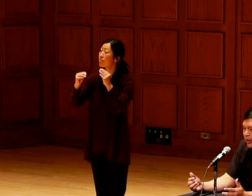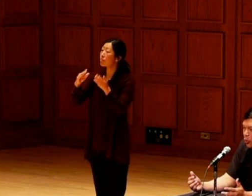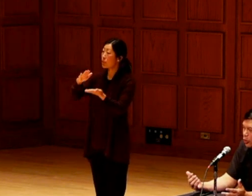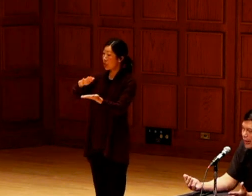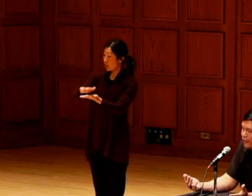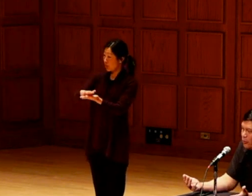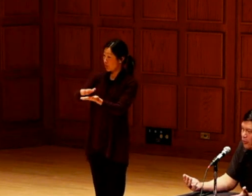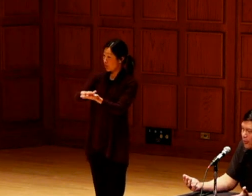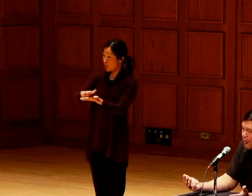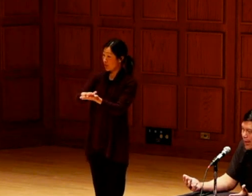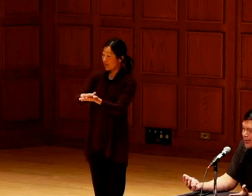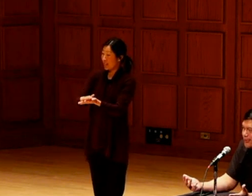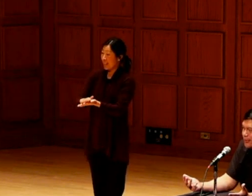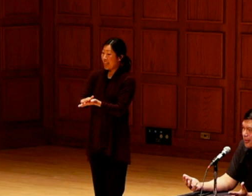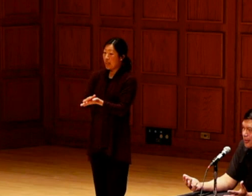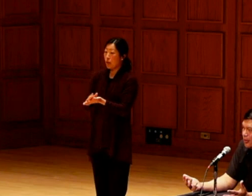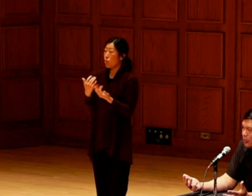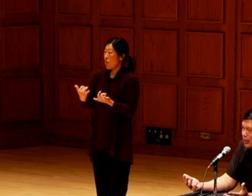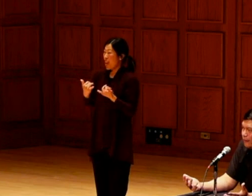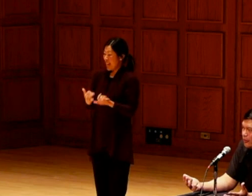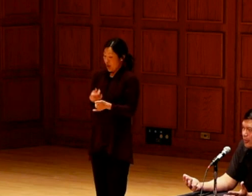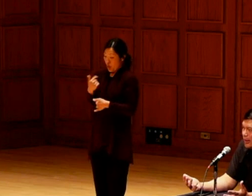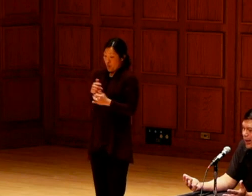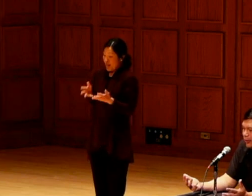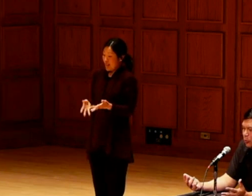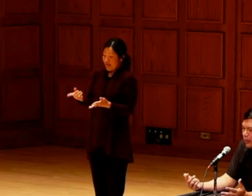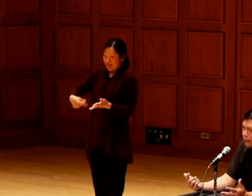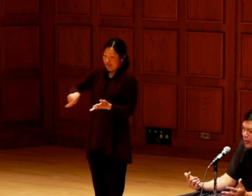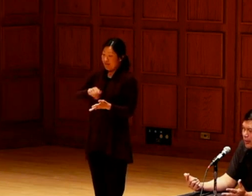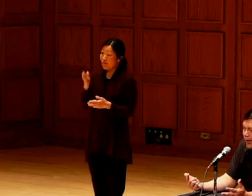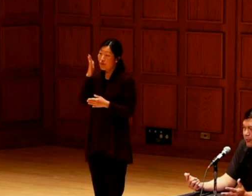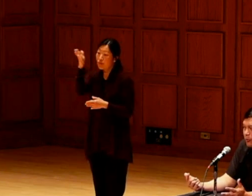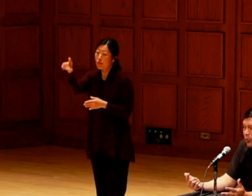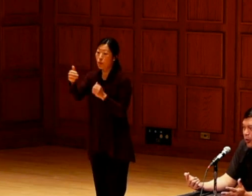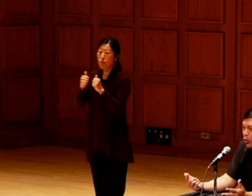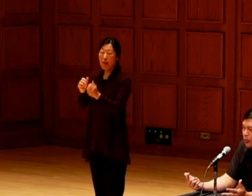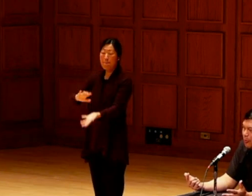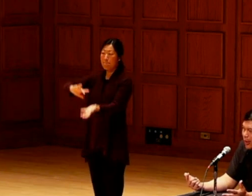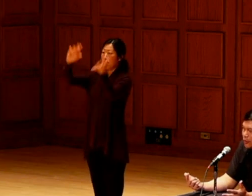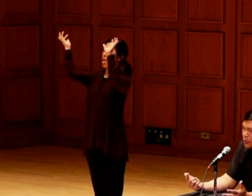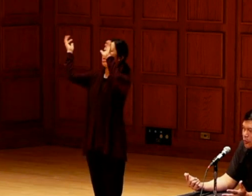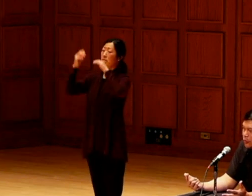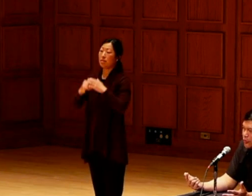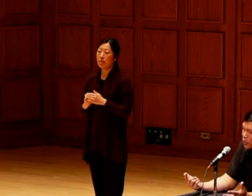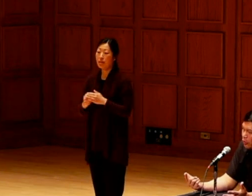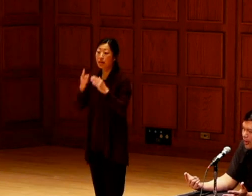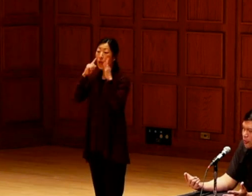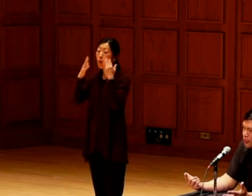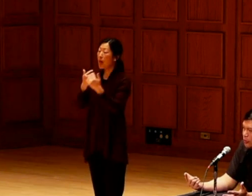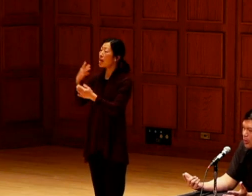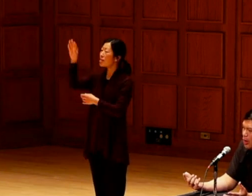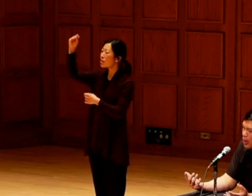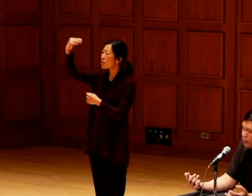schools, because, you know, we're leaving them with a mess and what I